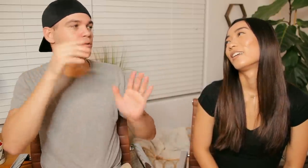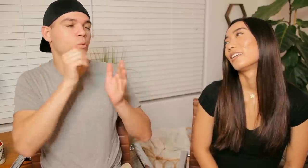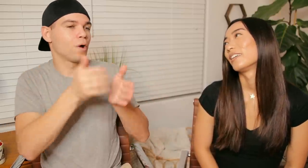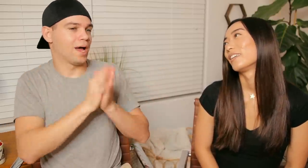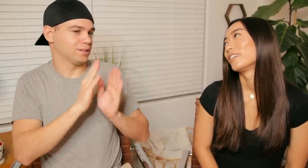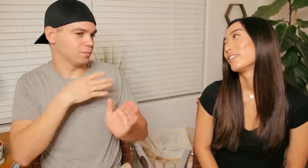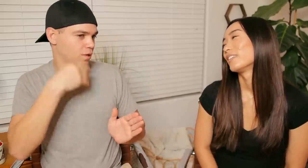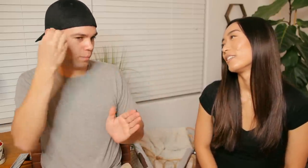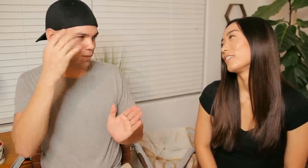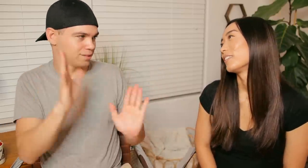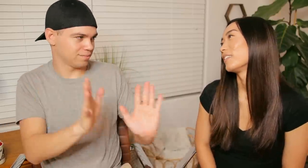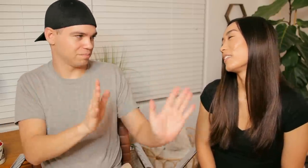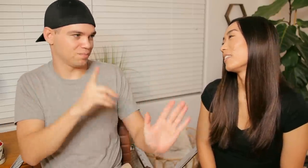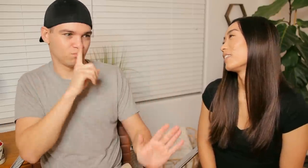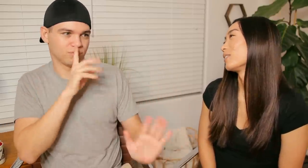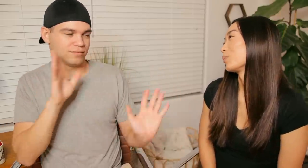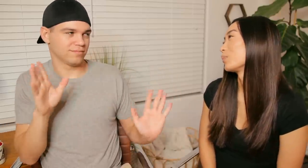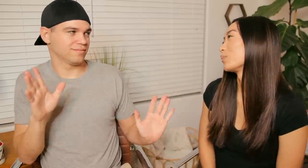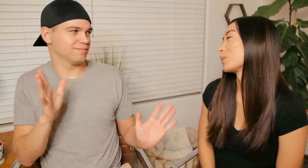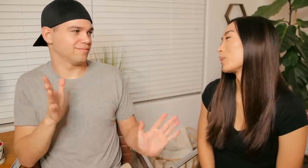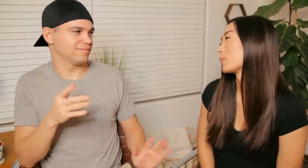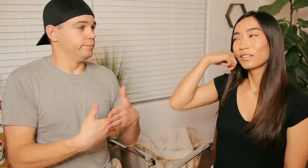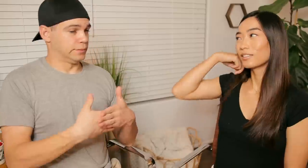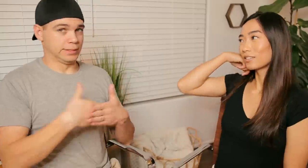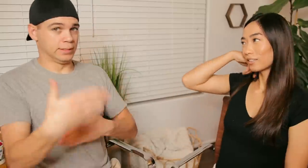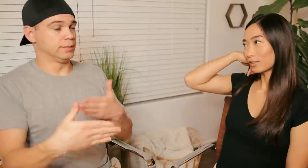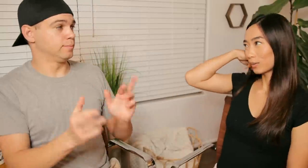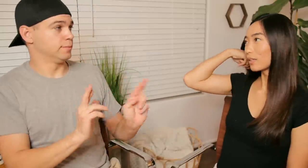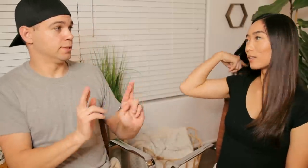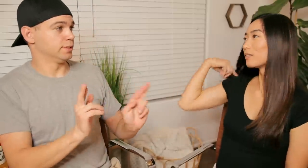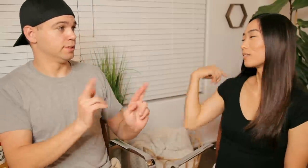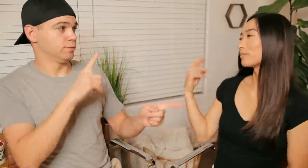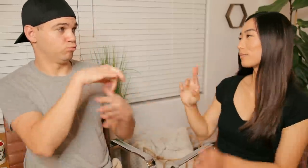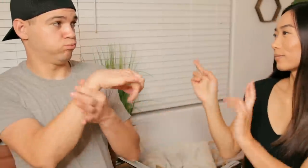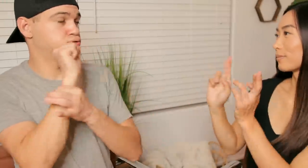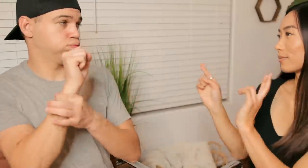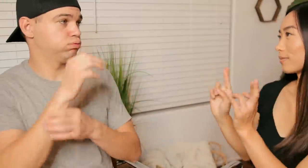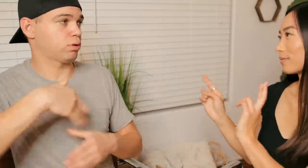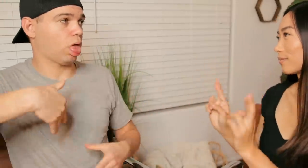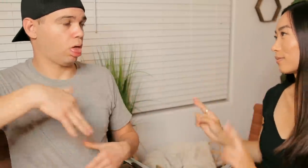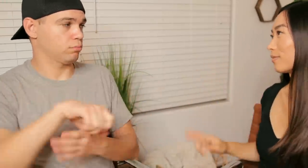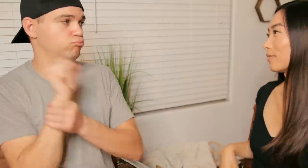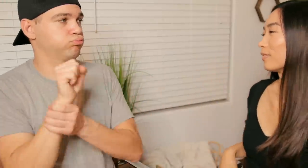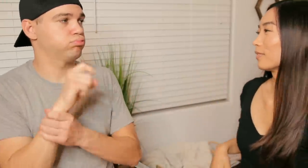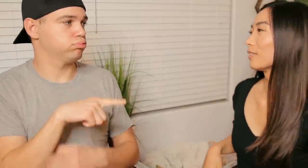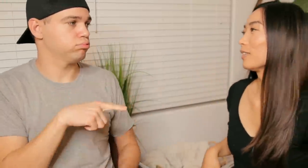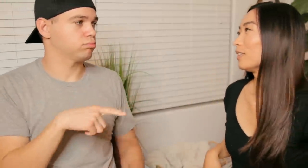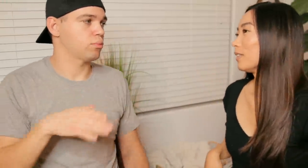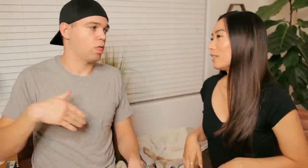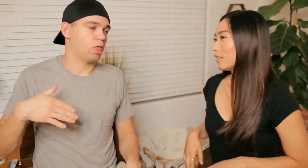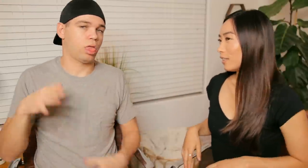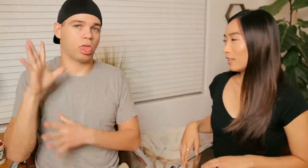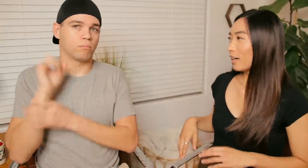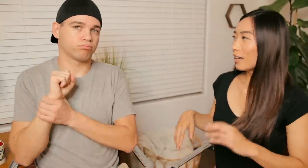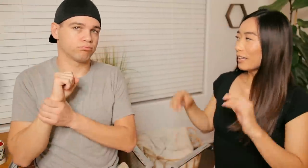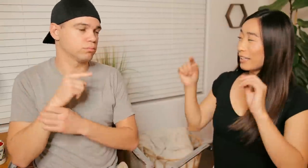R: "Don't ask my opinion" R: next one, ready? You break-neck or not yet? Haven't turtle necked?